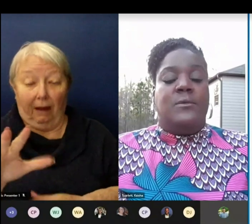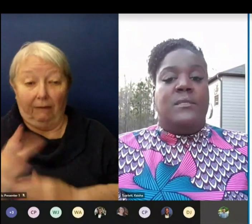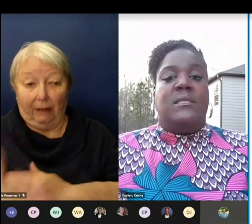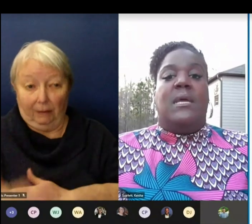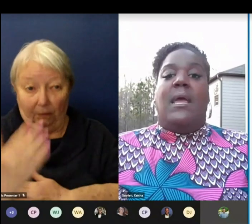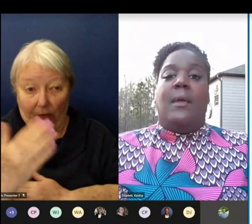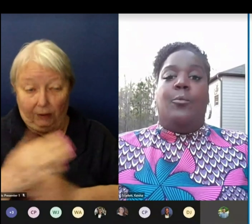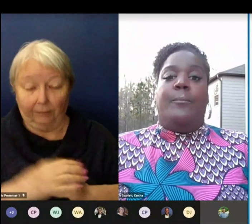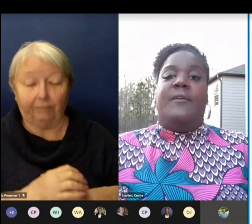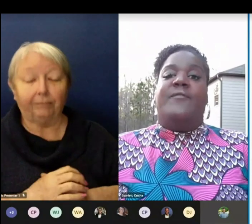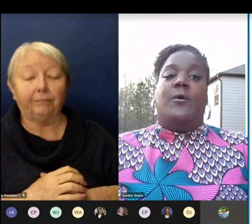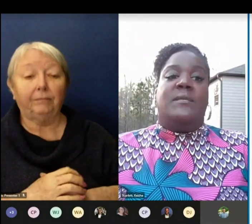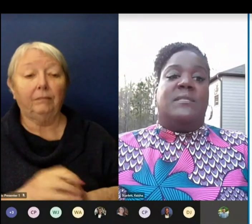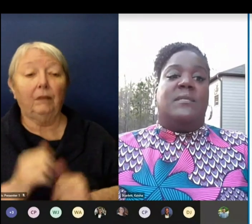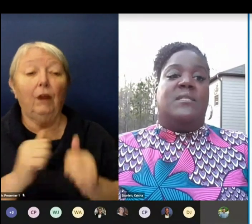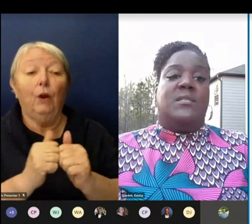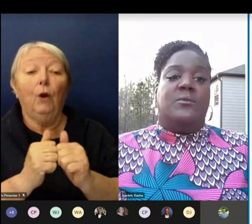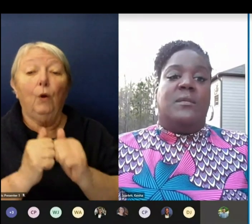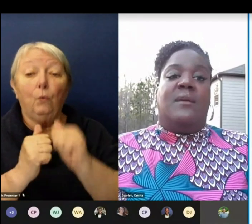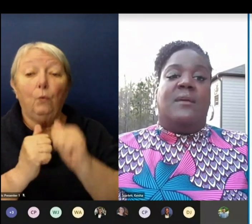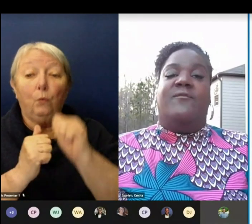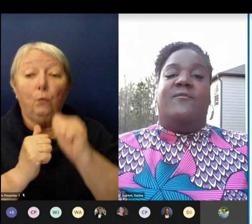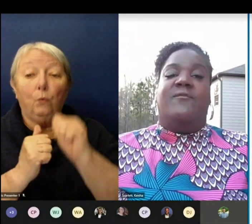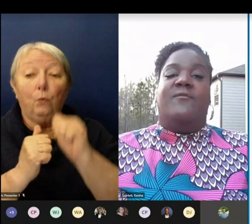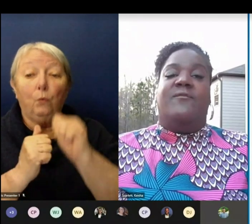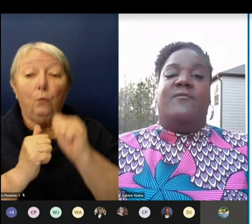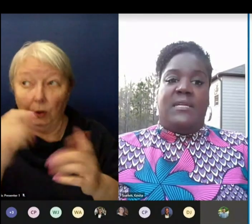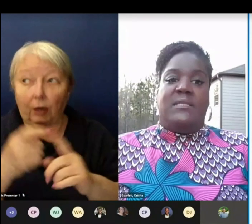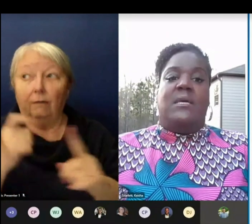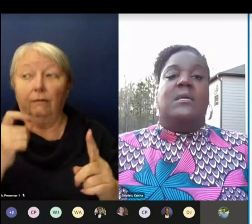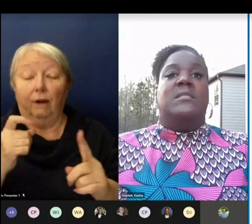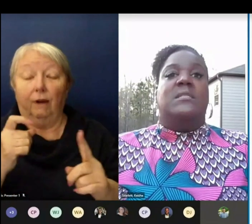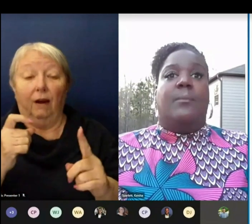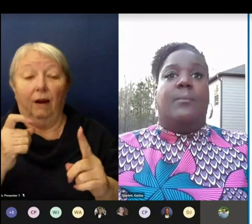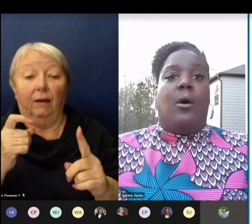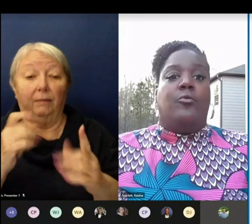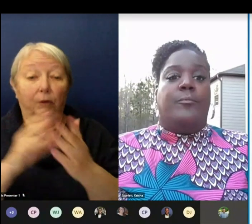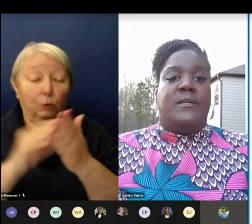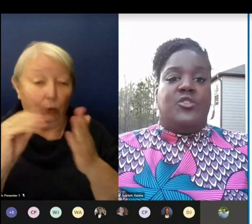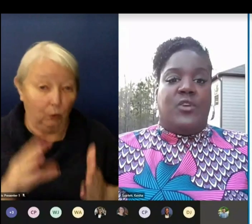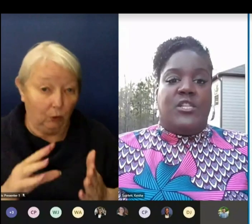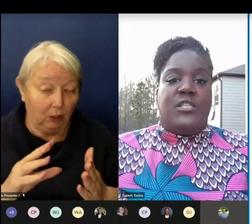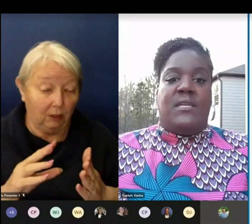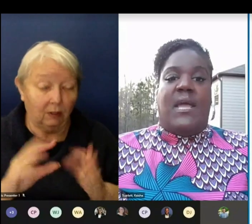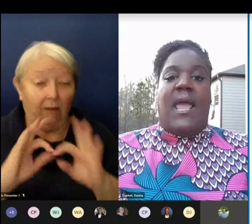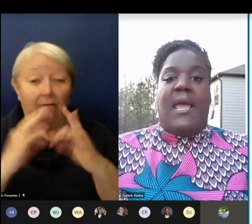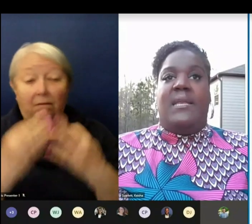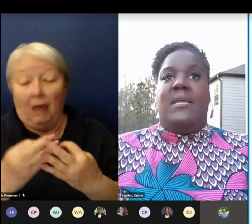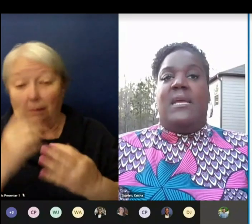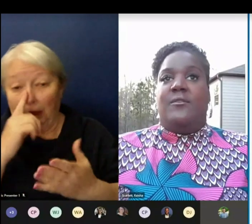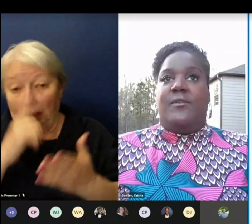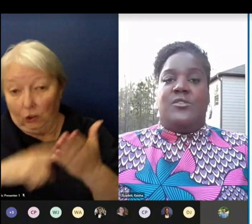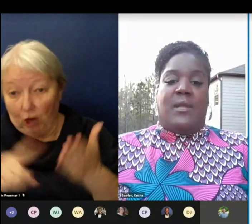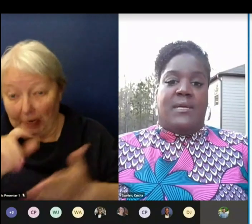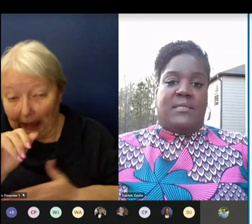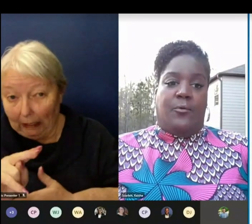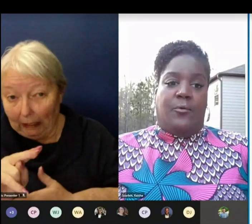and will be focused on student and family check-ins small group instruction and individualized supports.